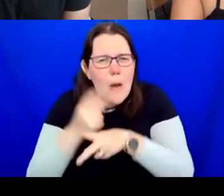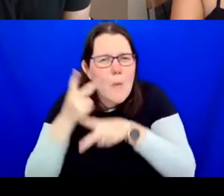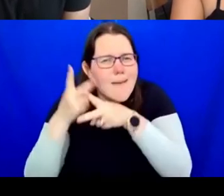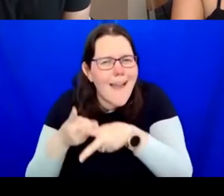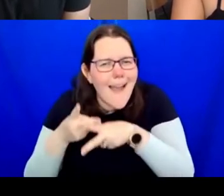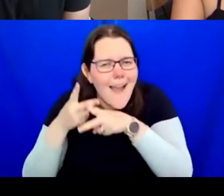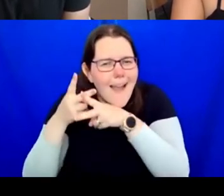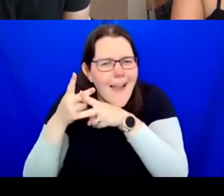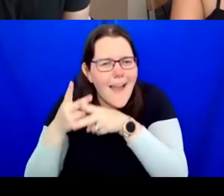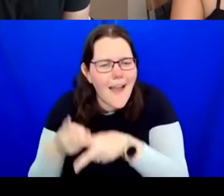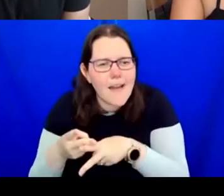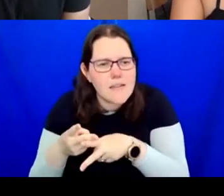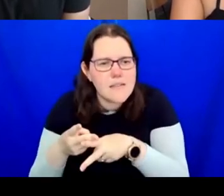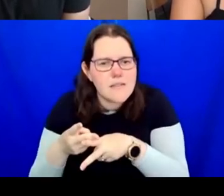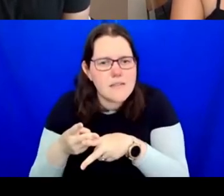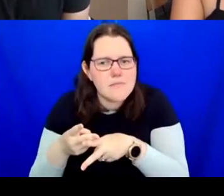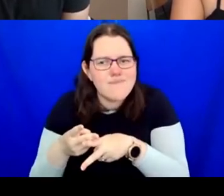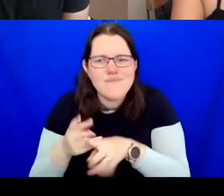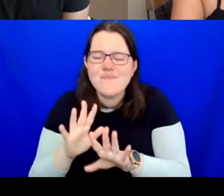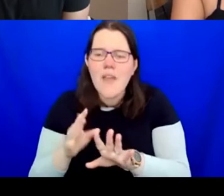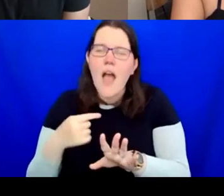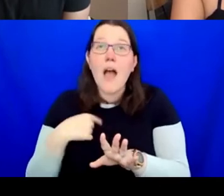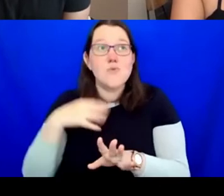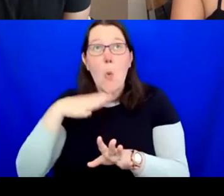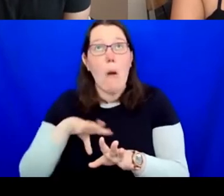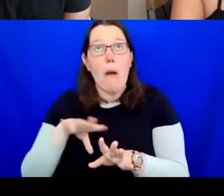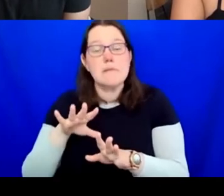I don't want to get too much into care because coincidentally that's the subject of next week's